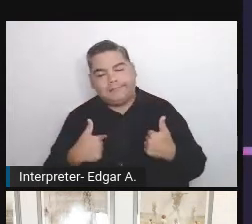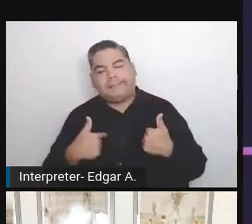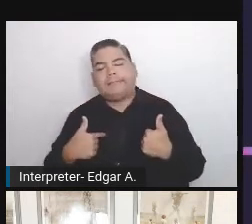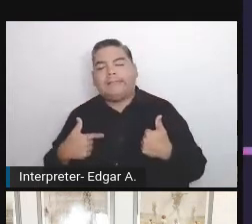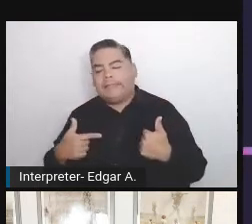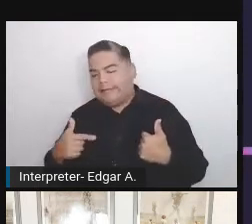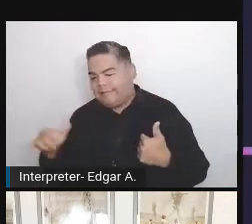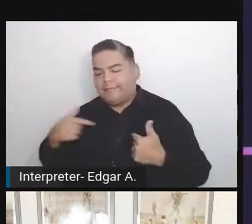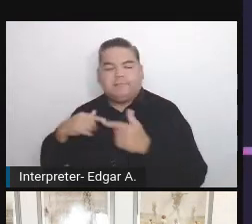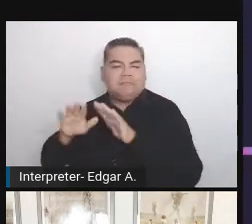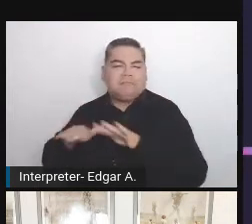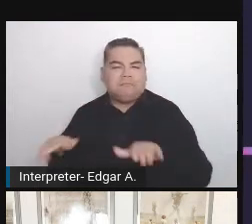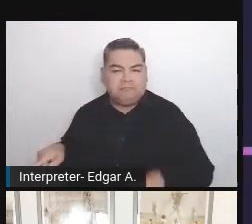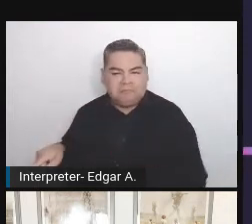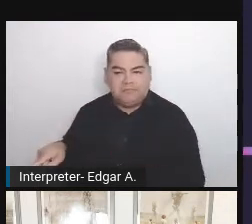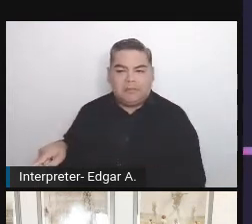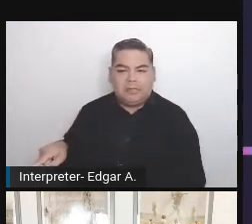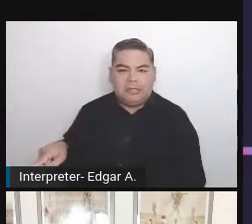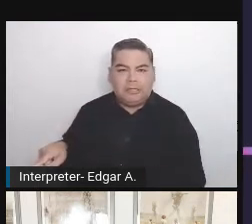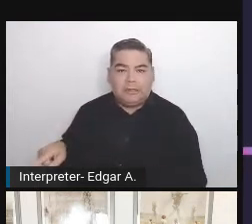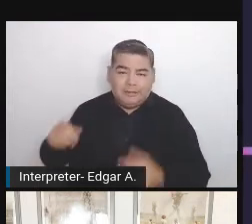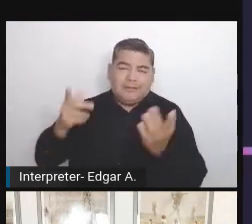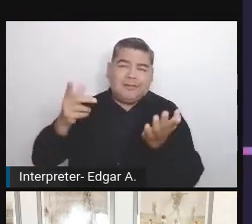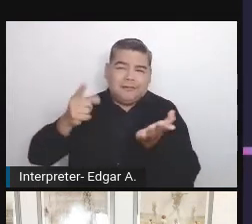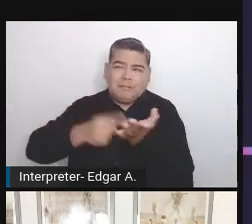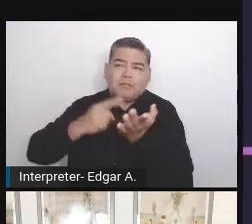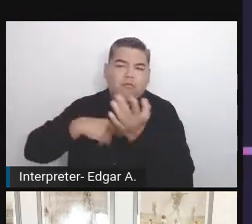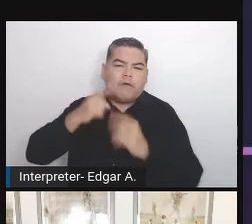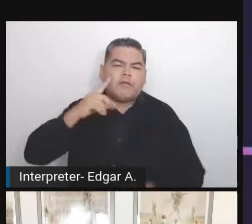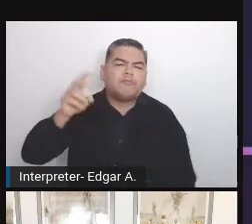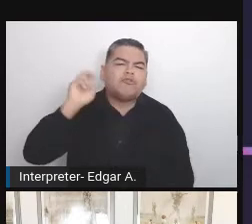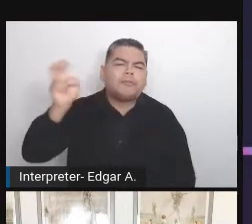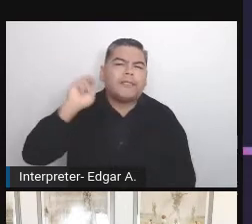or we are using our bicycles or going on foot.